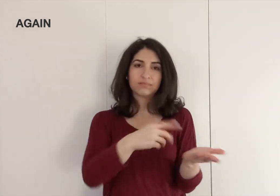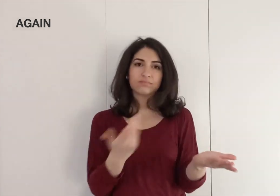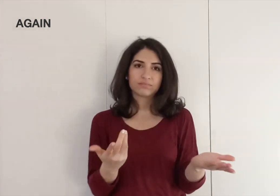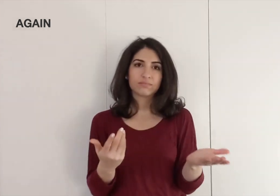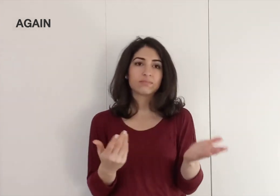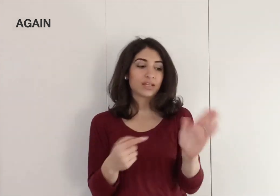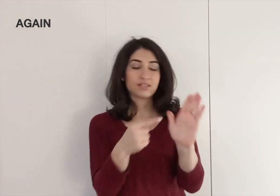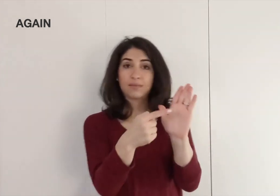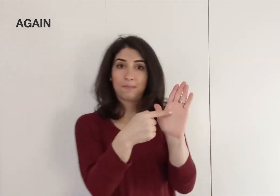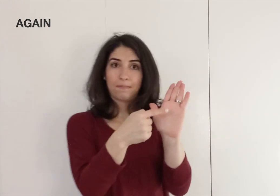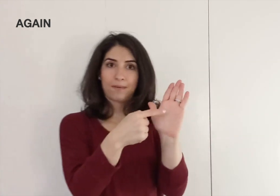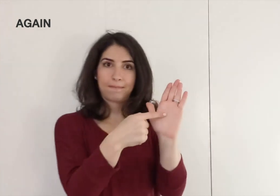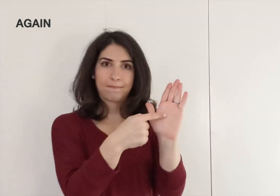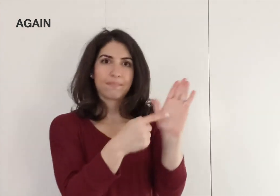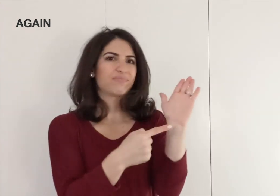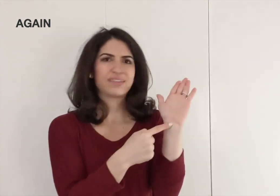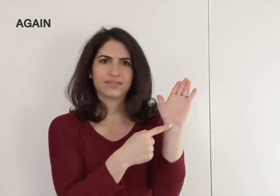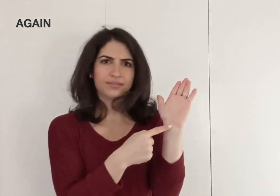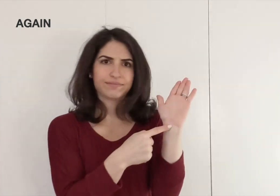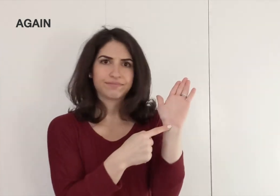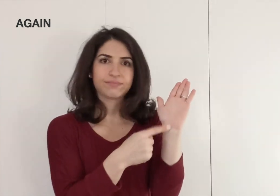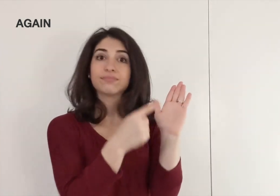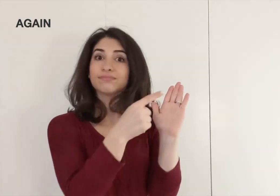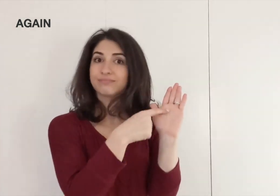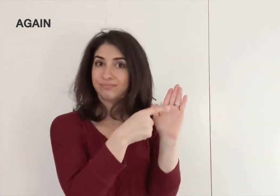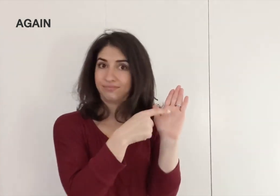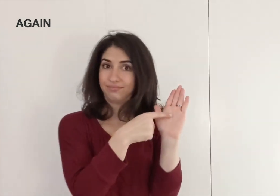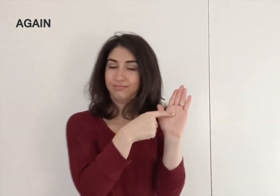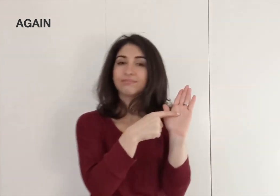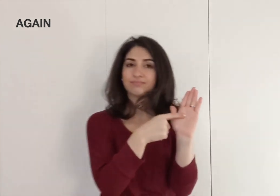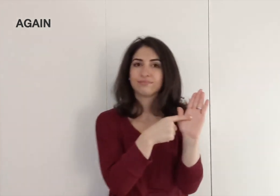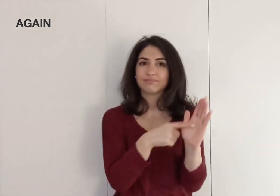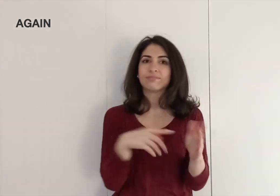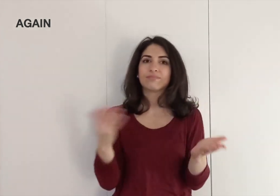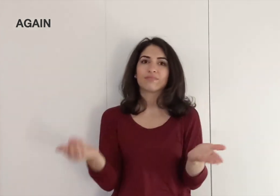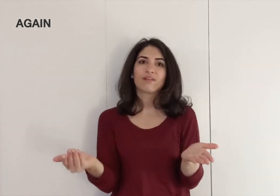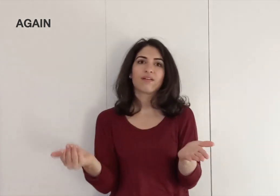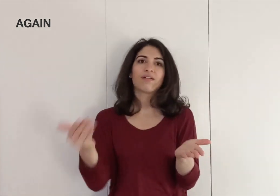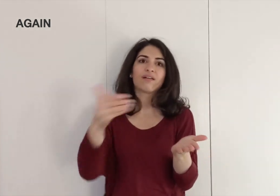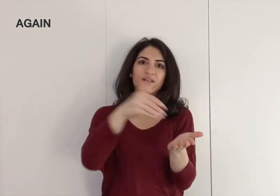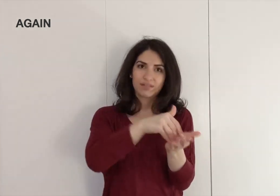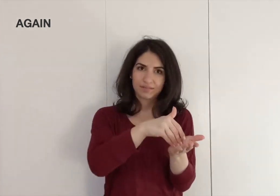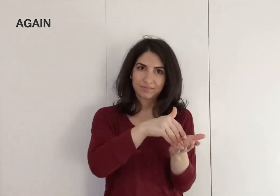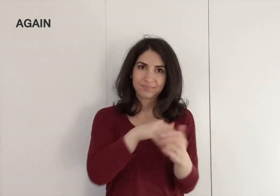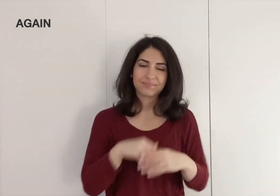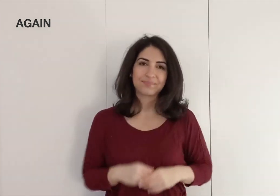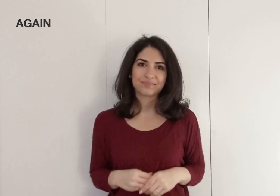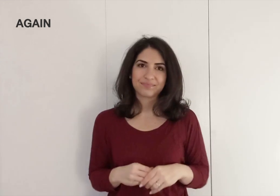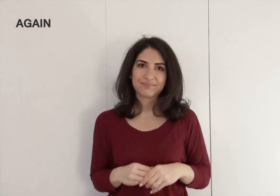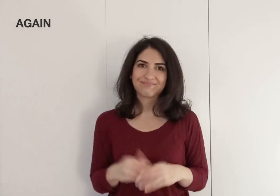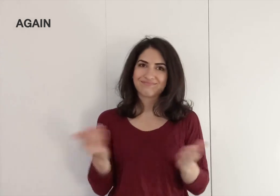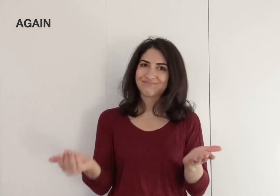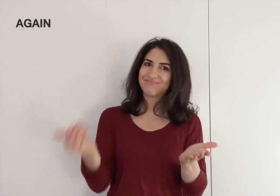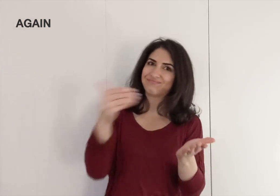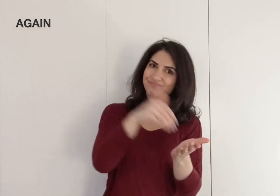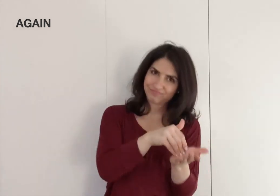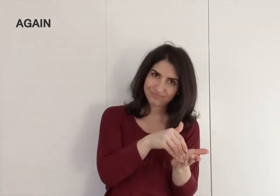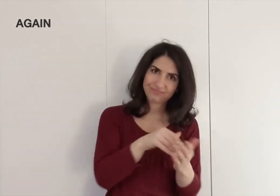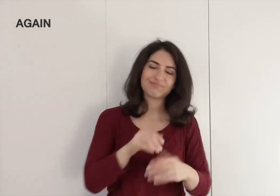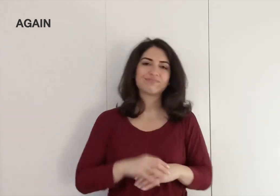And now we're looking at the palm -- not the wrist, the palm. AGAIN